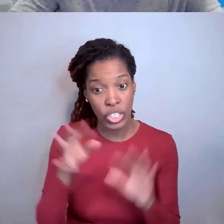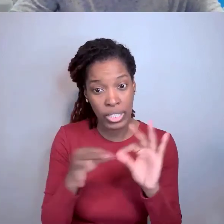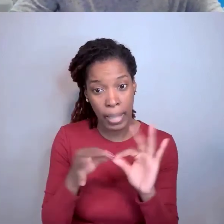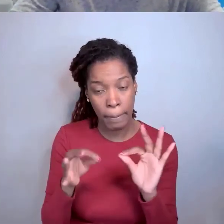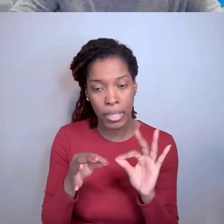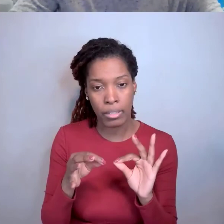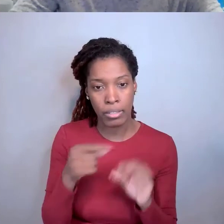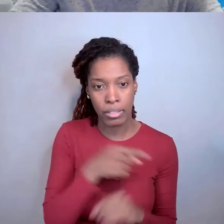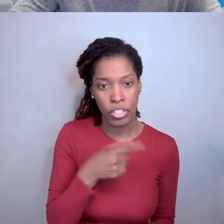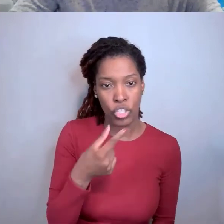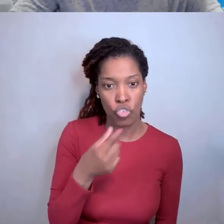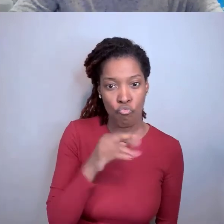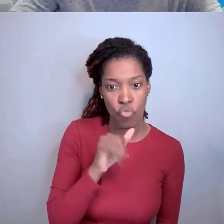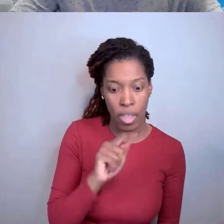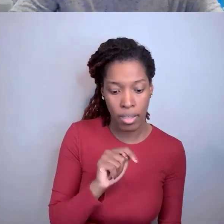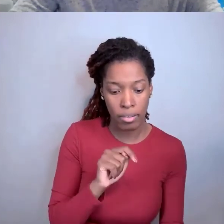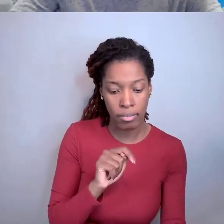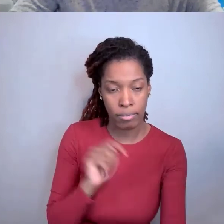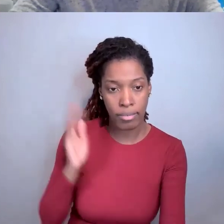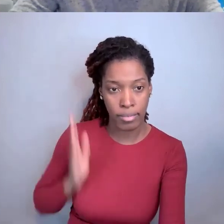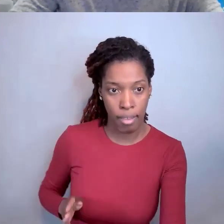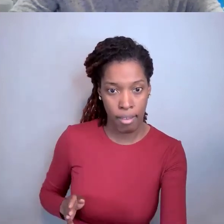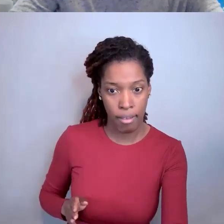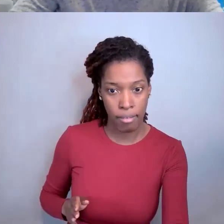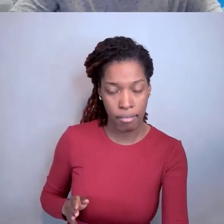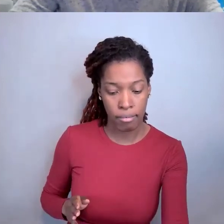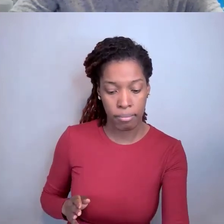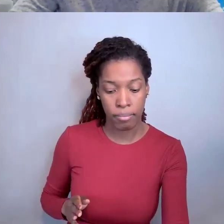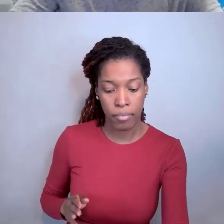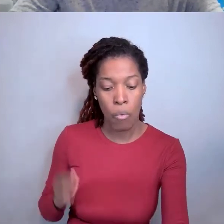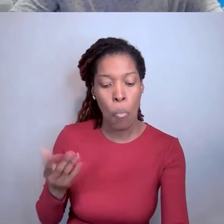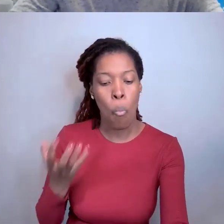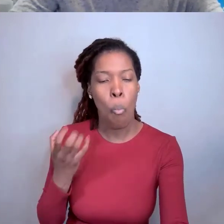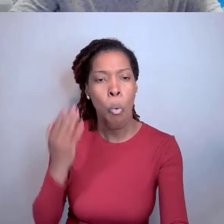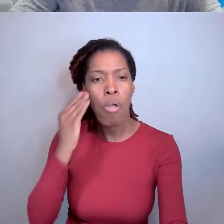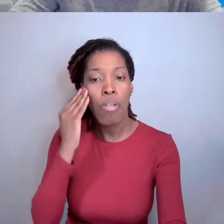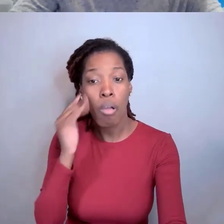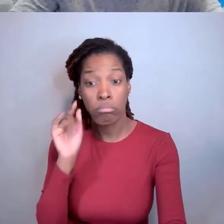Under a particular grant, what inventions were made, okay?